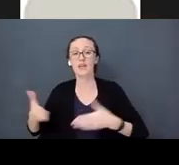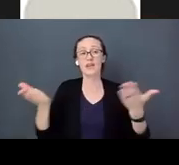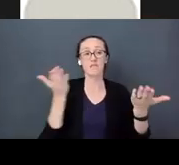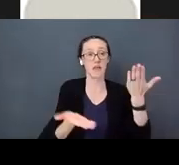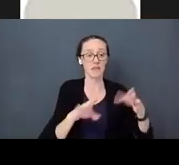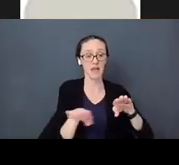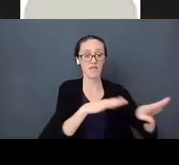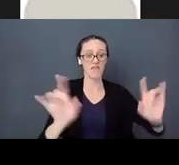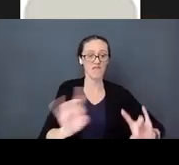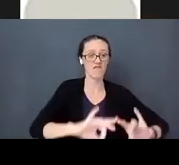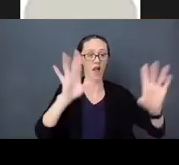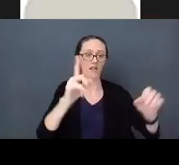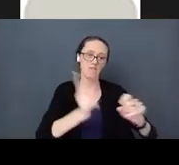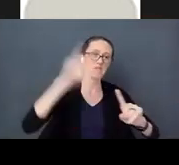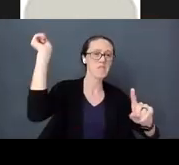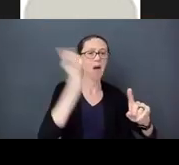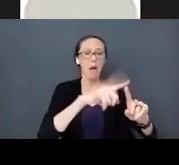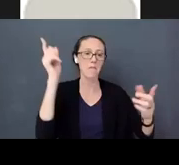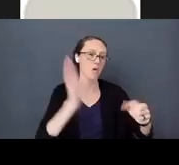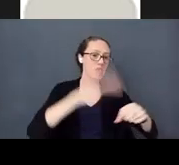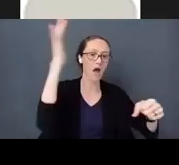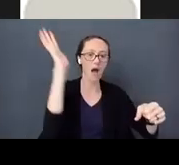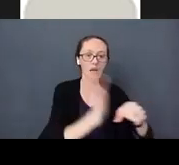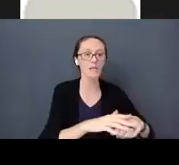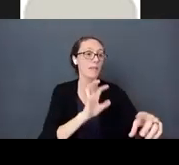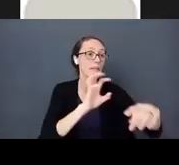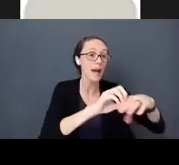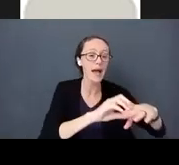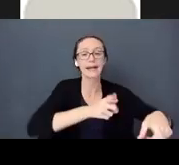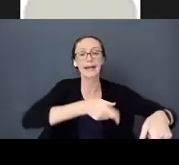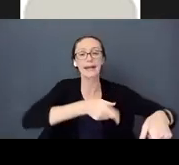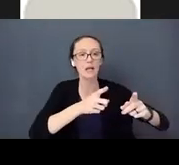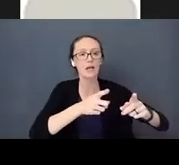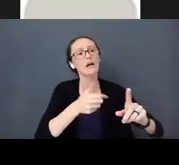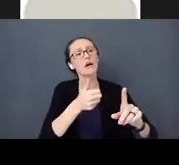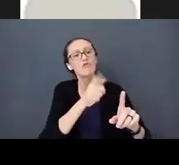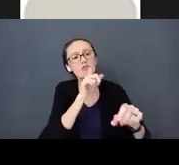have a temper tantrum, bite or kick when they are jealous or grumpy or when they are hungry.